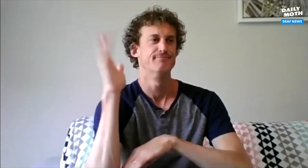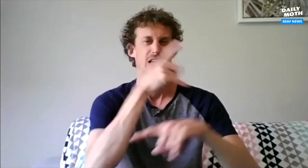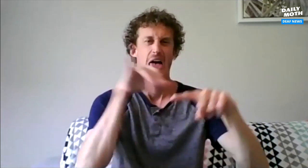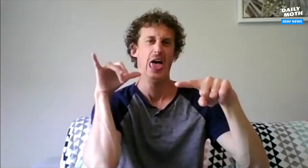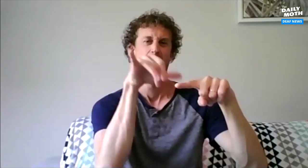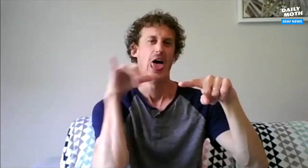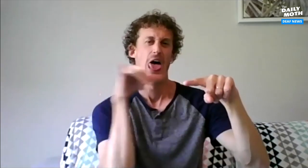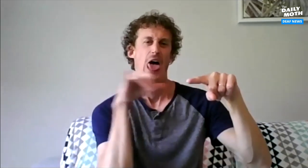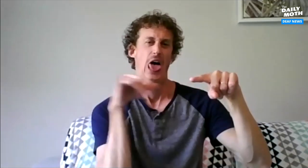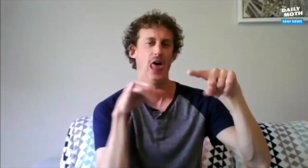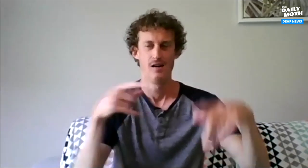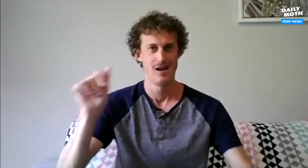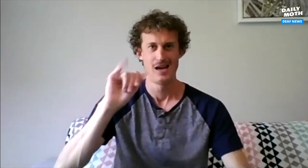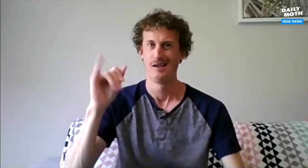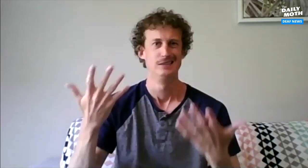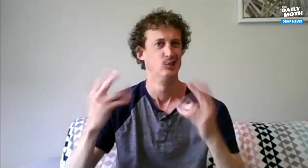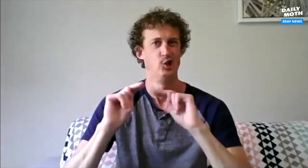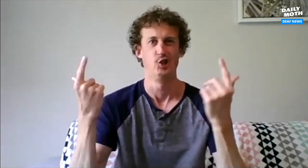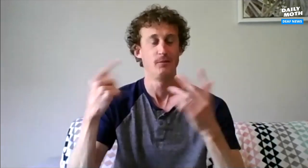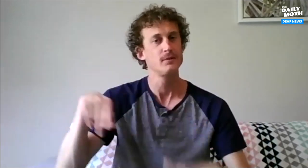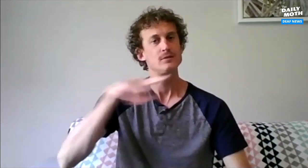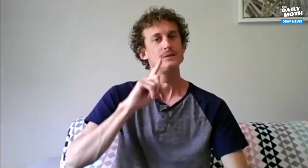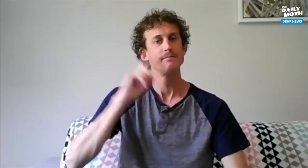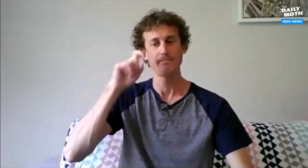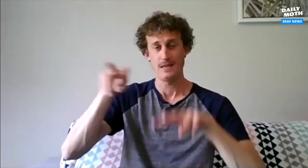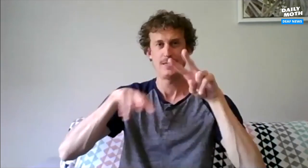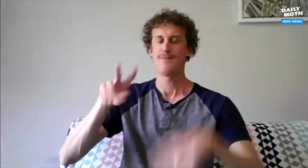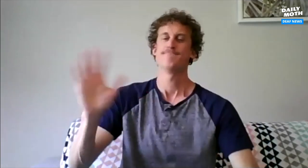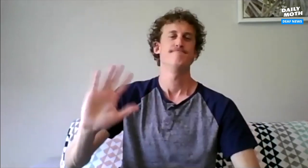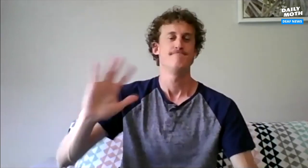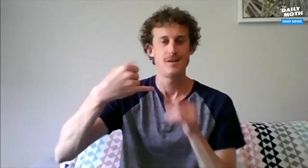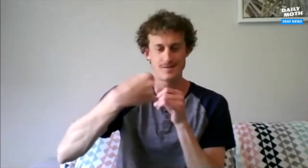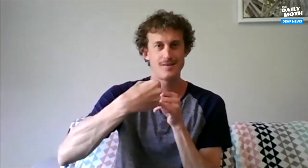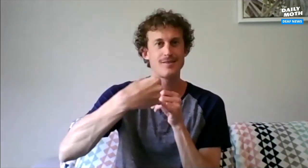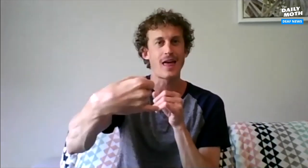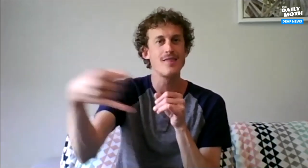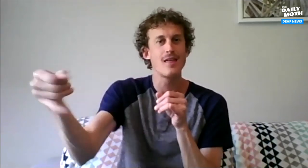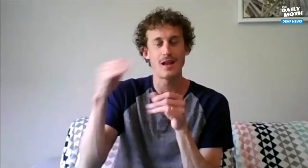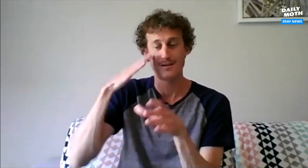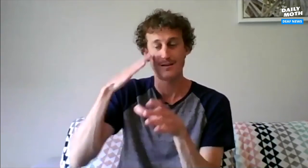long terminology then the AI might be no-good in this scenario. That's where deaf people need to step in and set the boundaries.